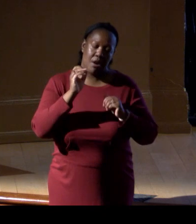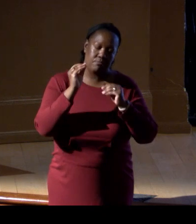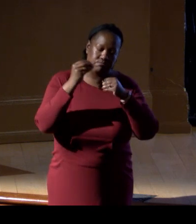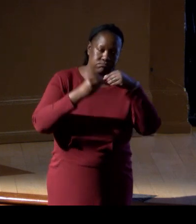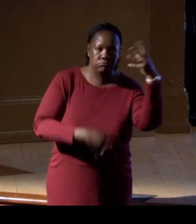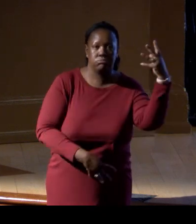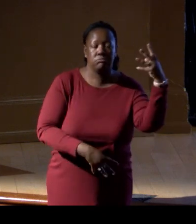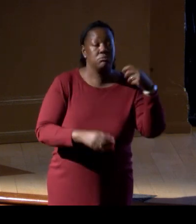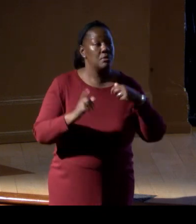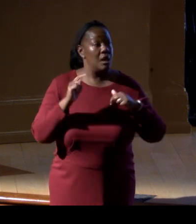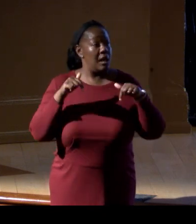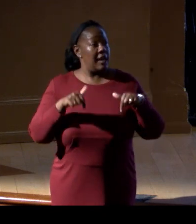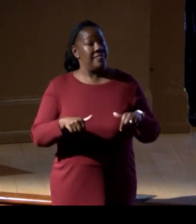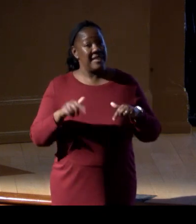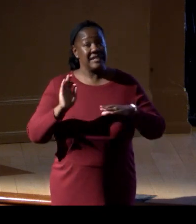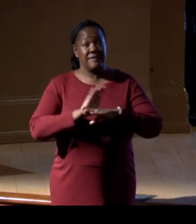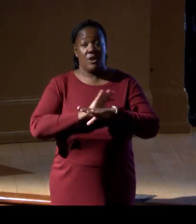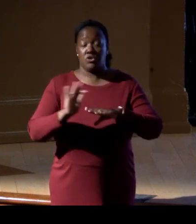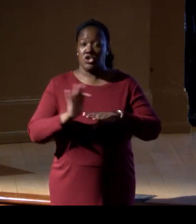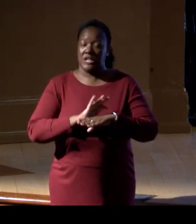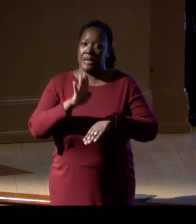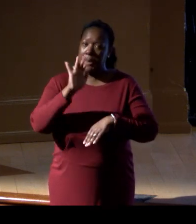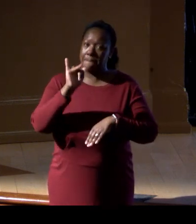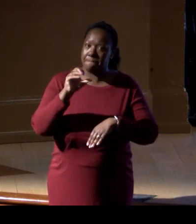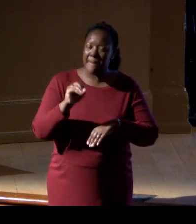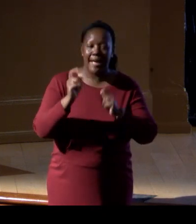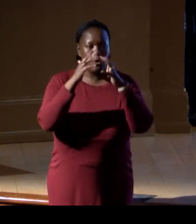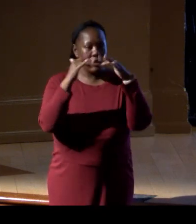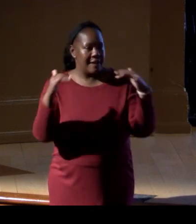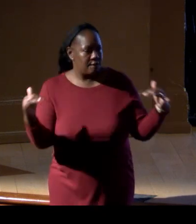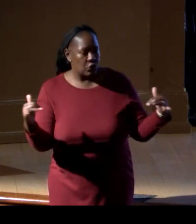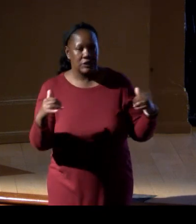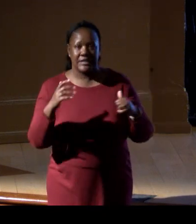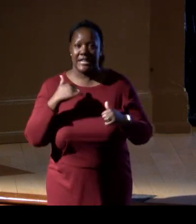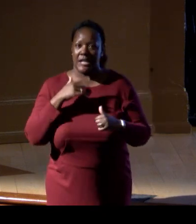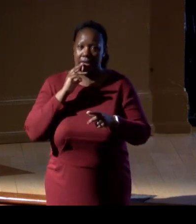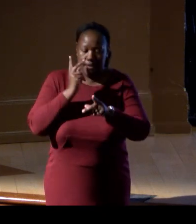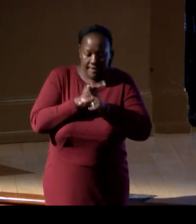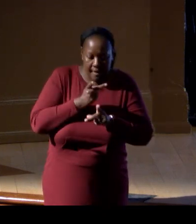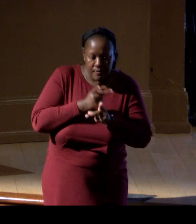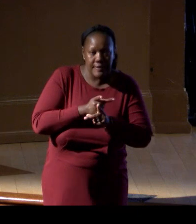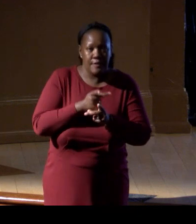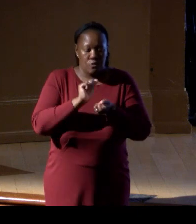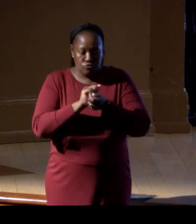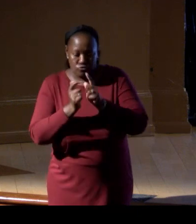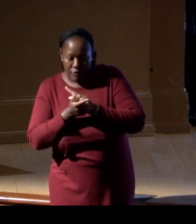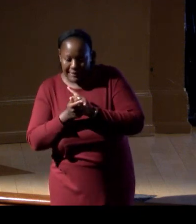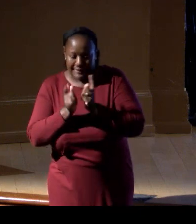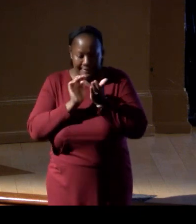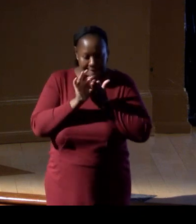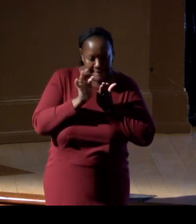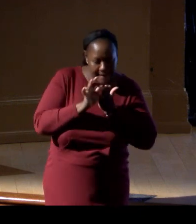as global biodiversity accountants, translating and tracking the currency of change.